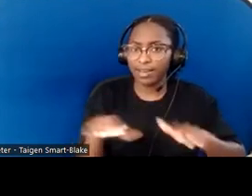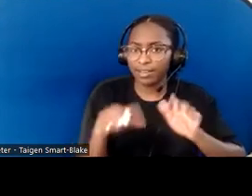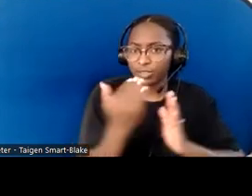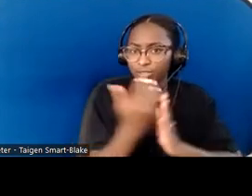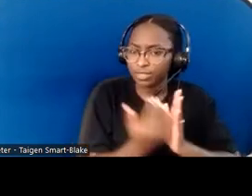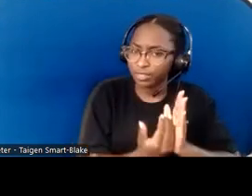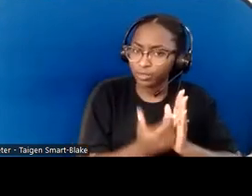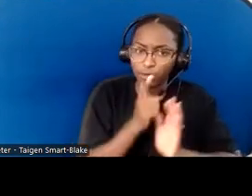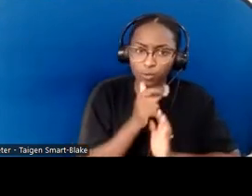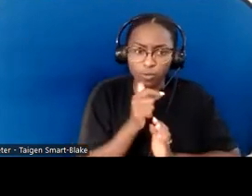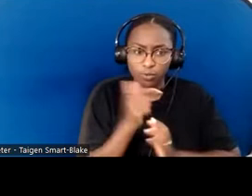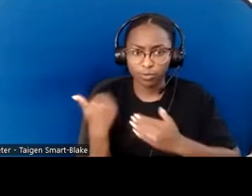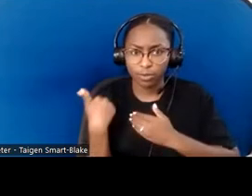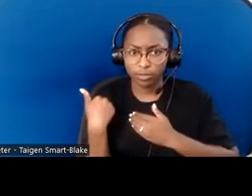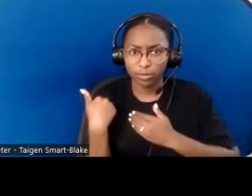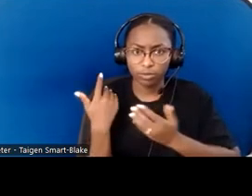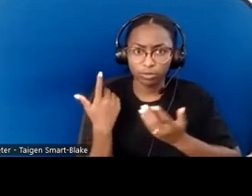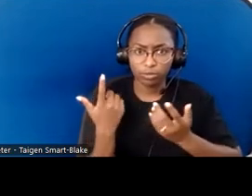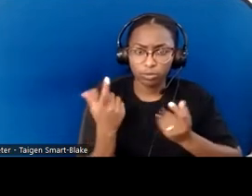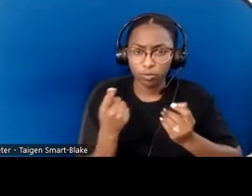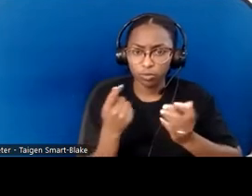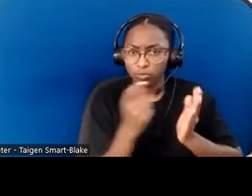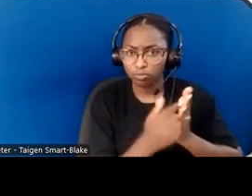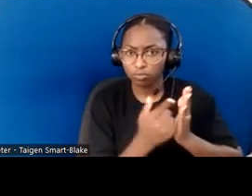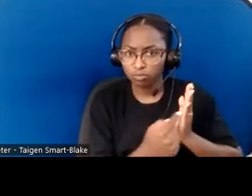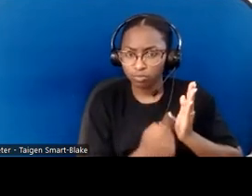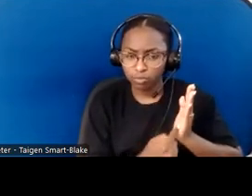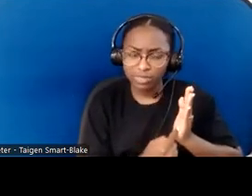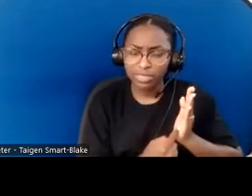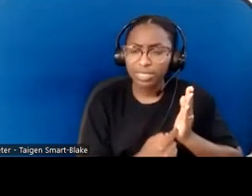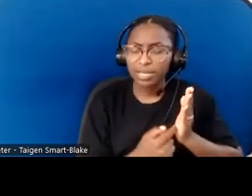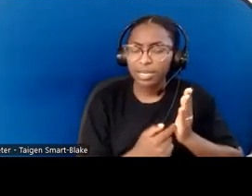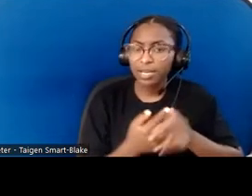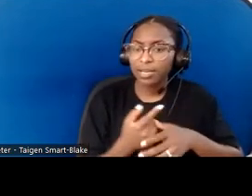your inclusivity team can become a gripe session where again and again, you're talking about